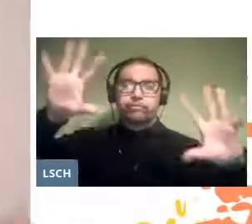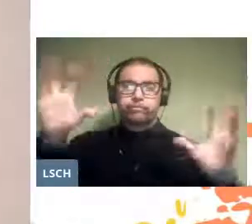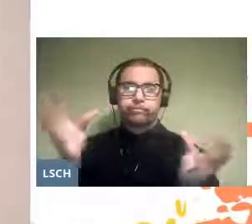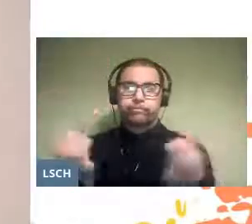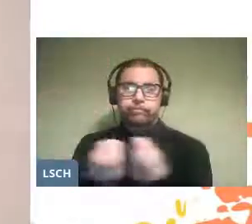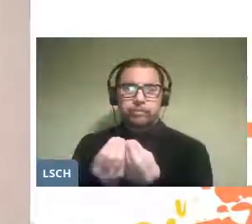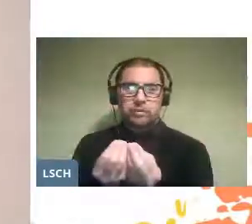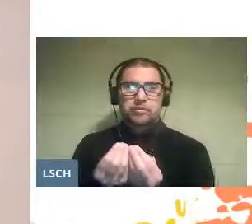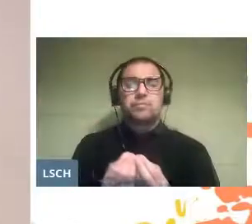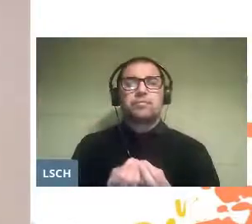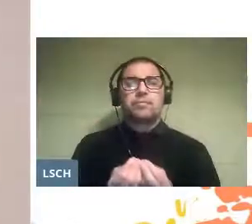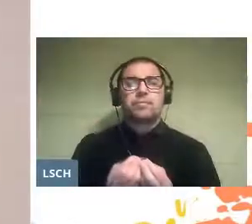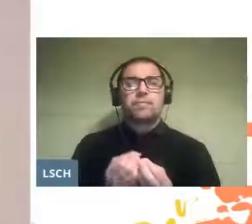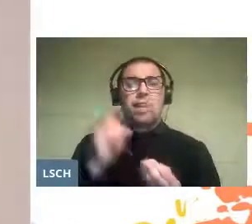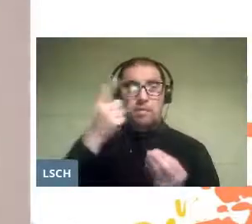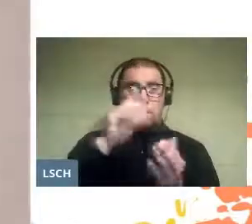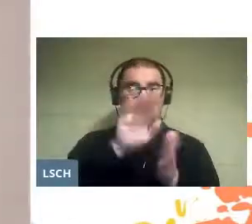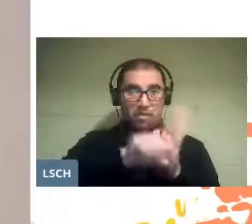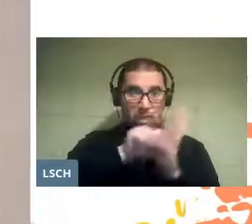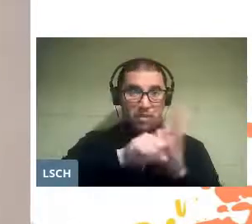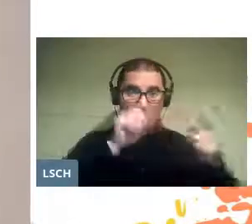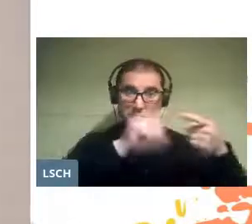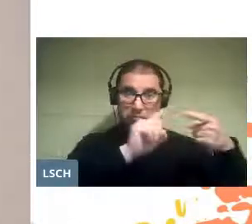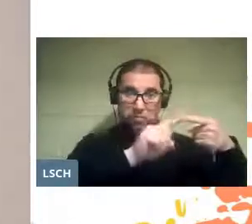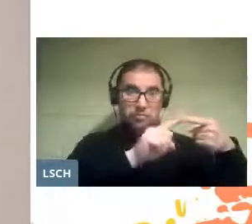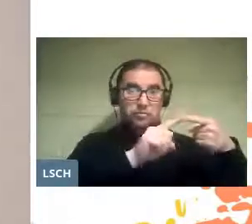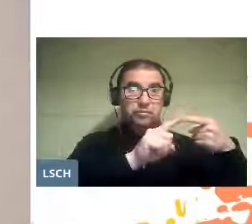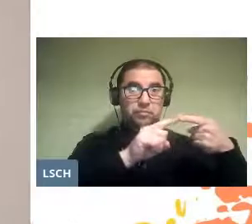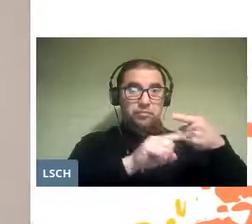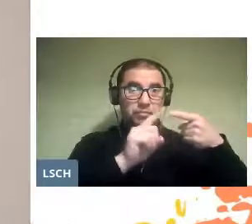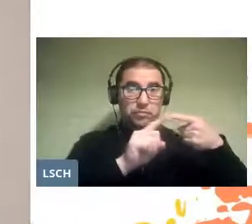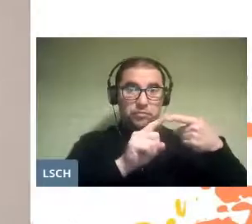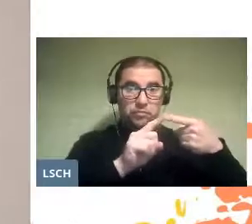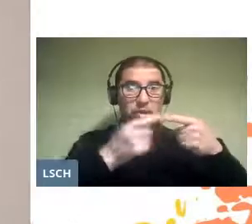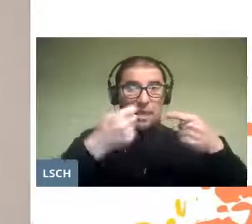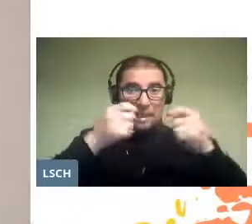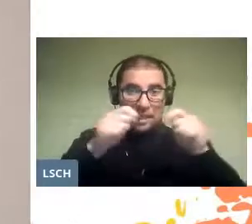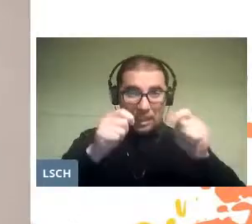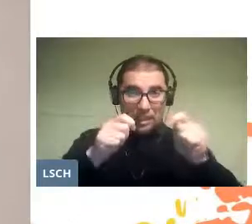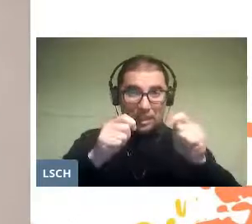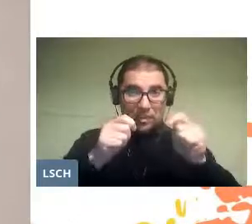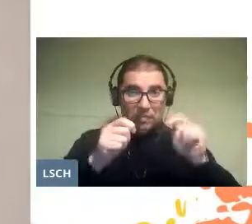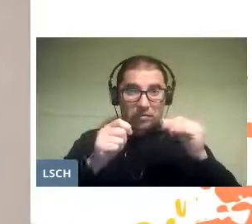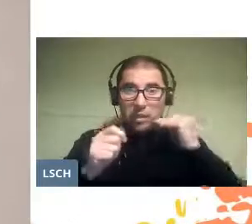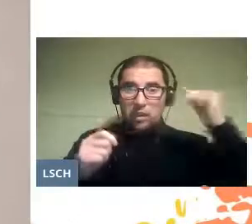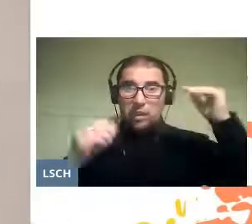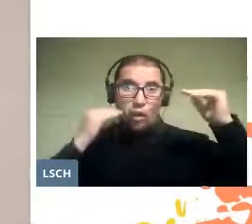The first video I showed is precisely an attempt to point in that direction.